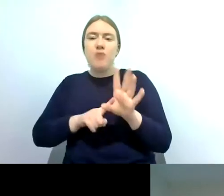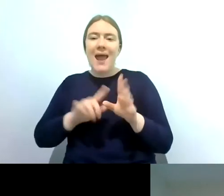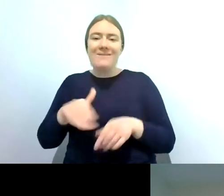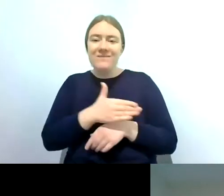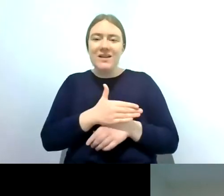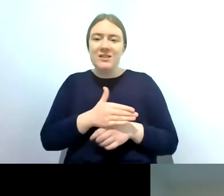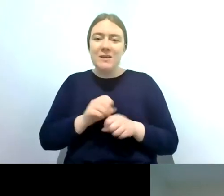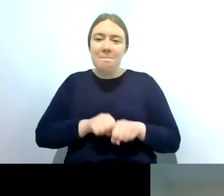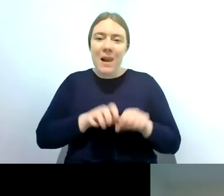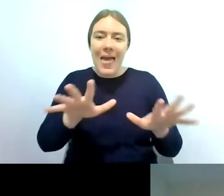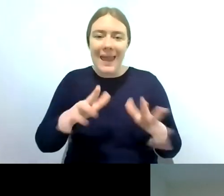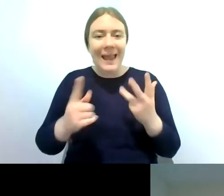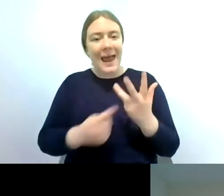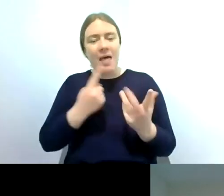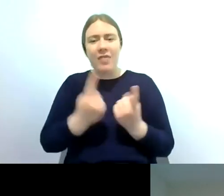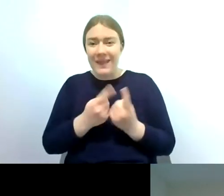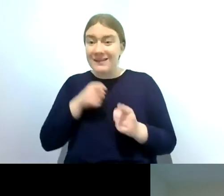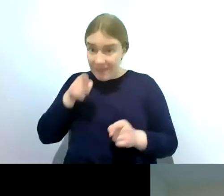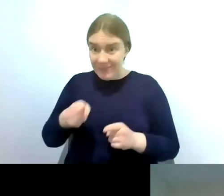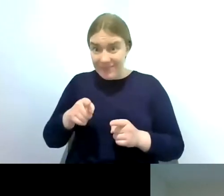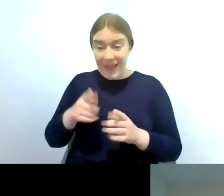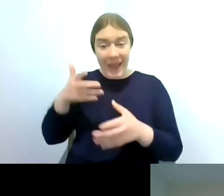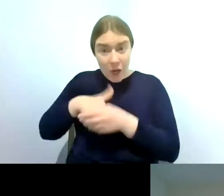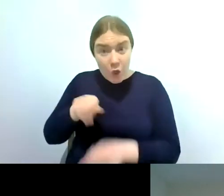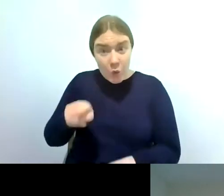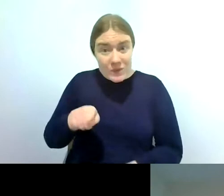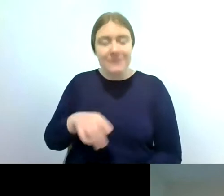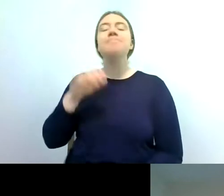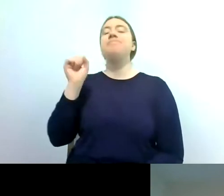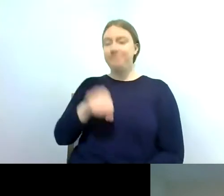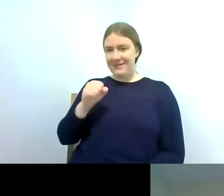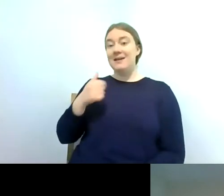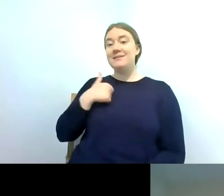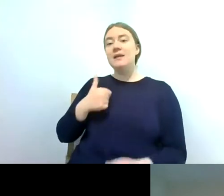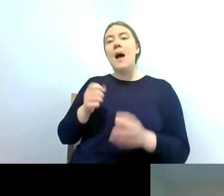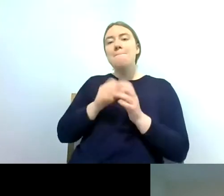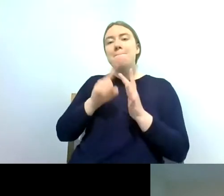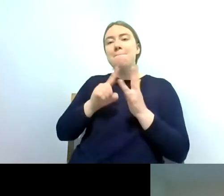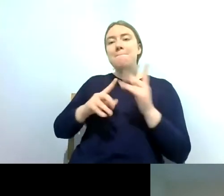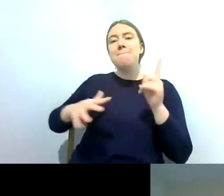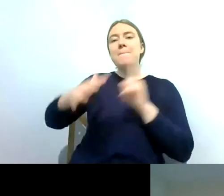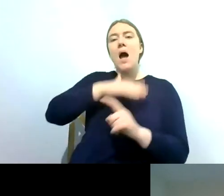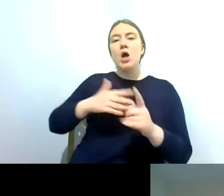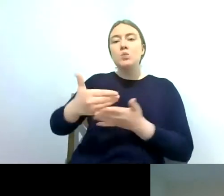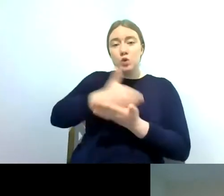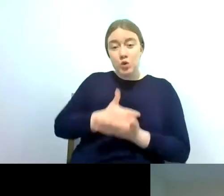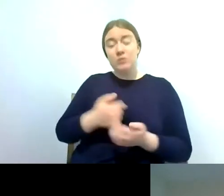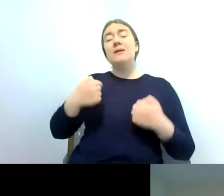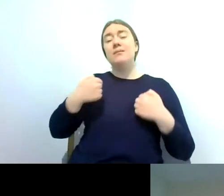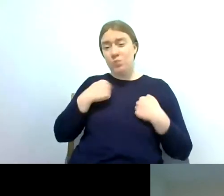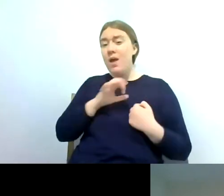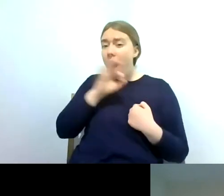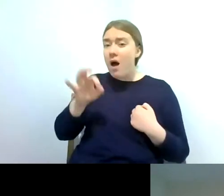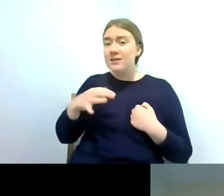things yes it is so we we cover biosecurity and we ask volunteers to follow the check clean dry